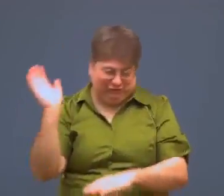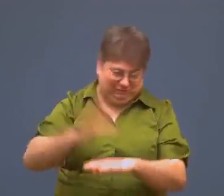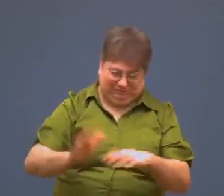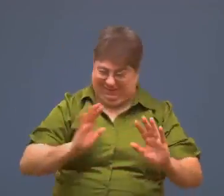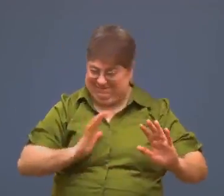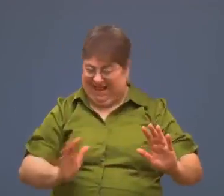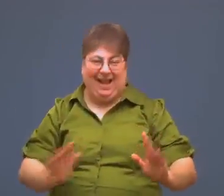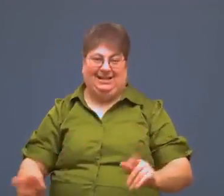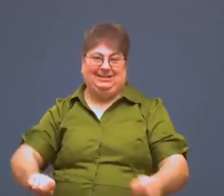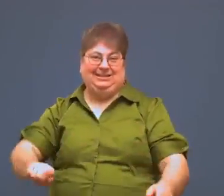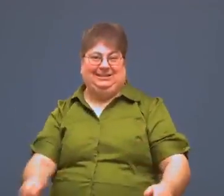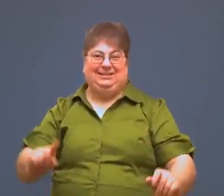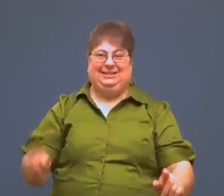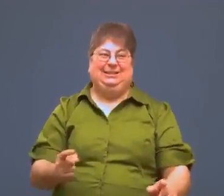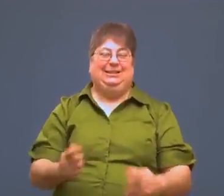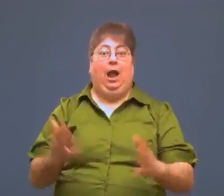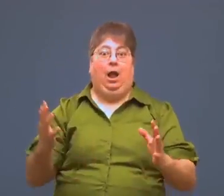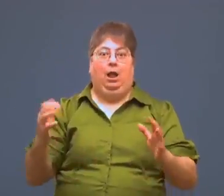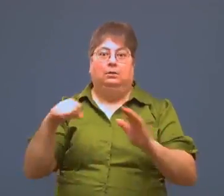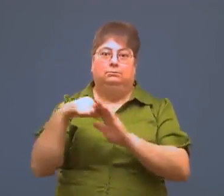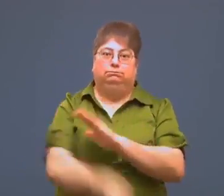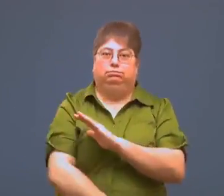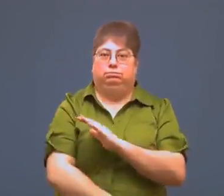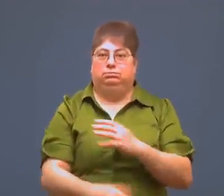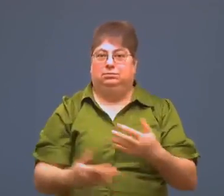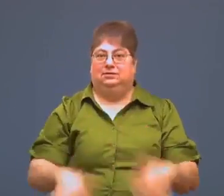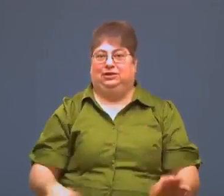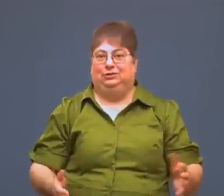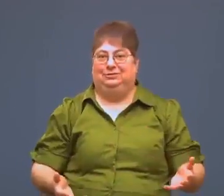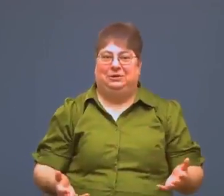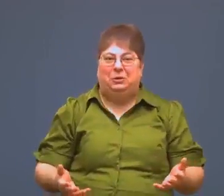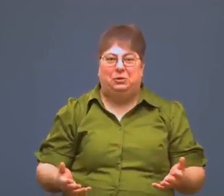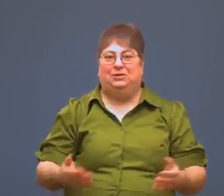They close the hood, start the car, and blow the engine. Ooh.